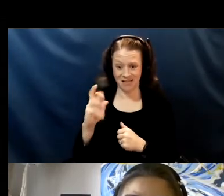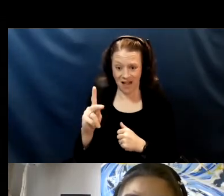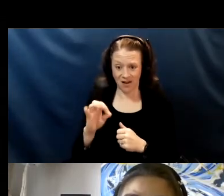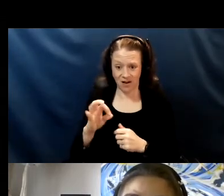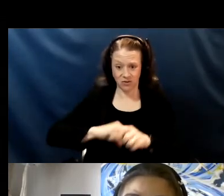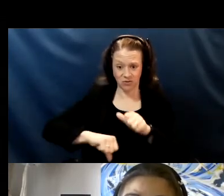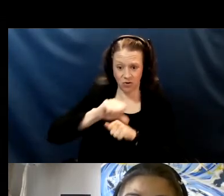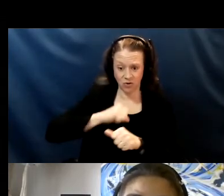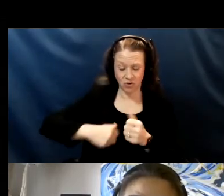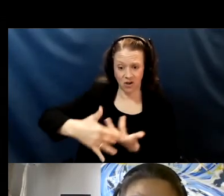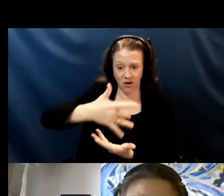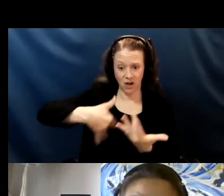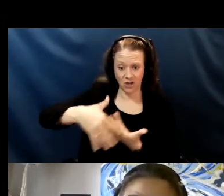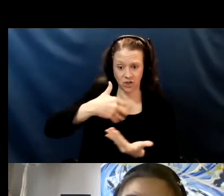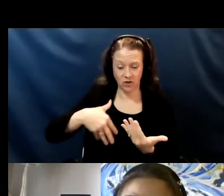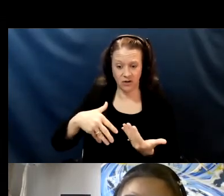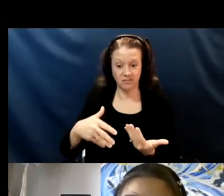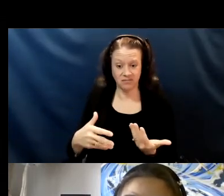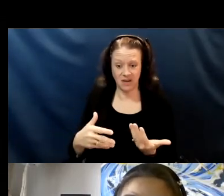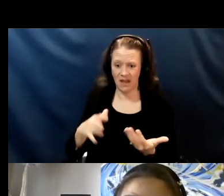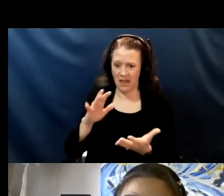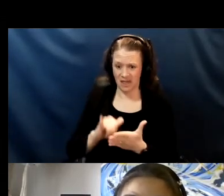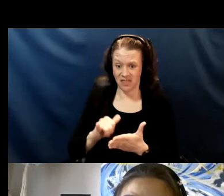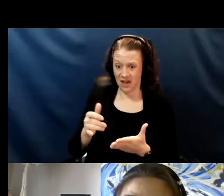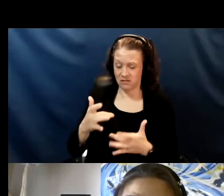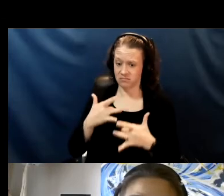through the school has been really difficult.